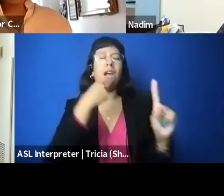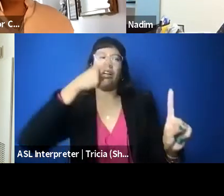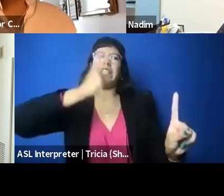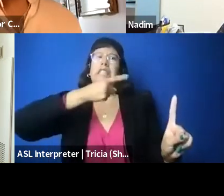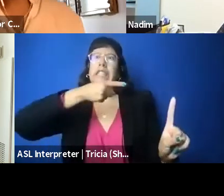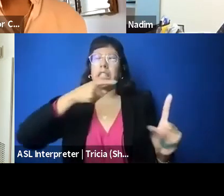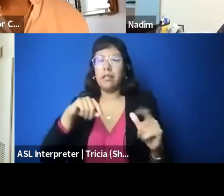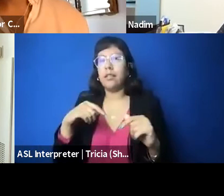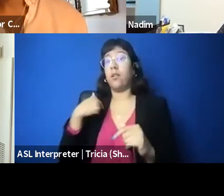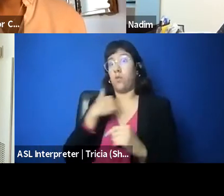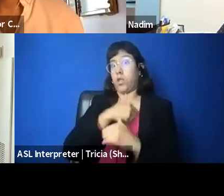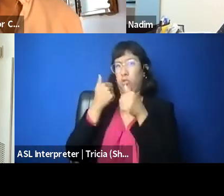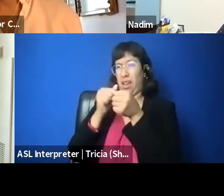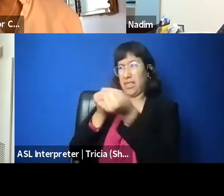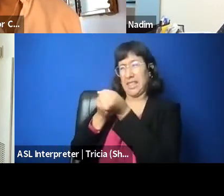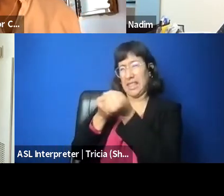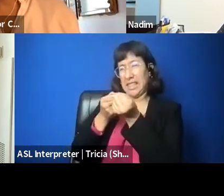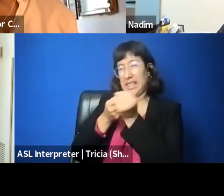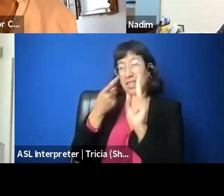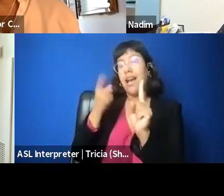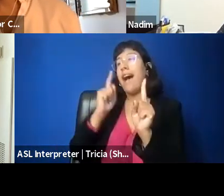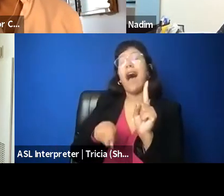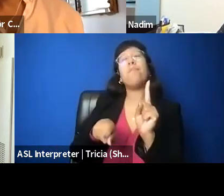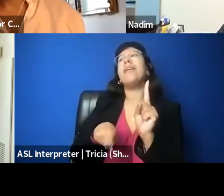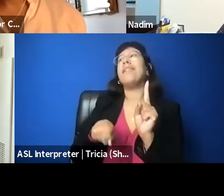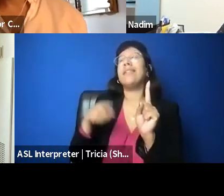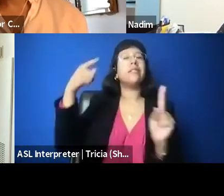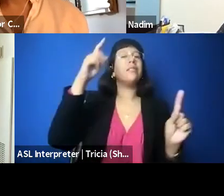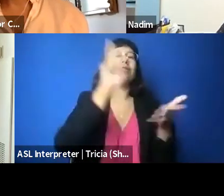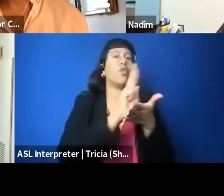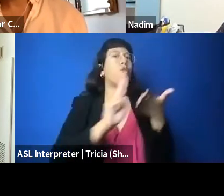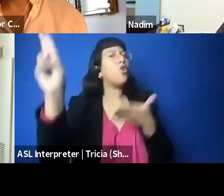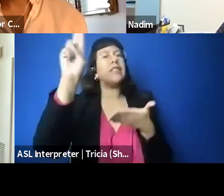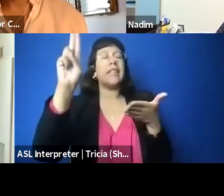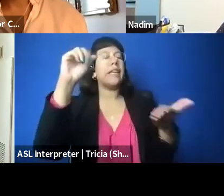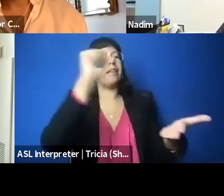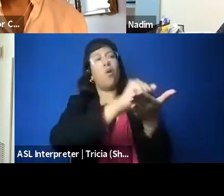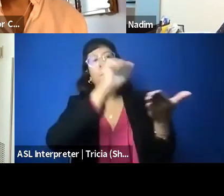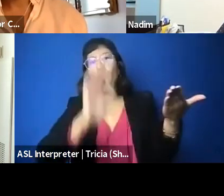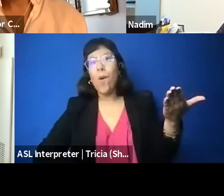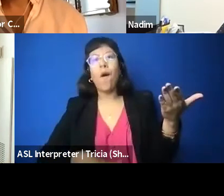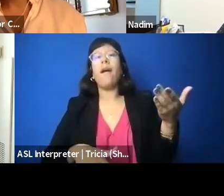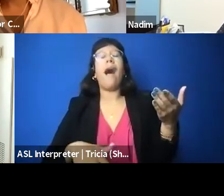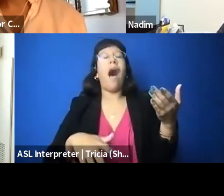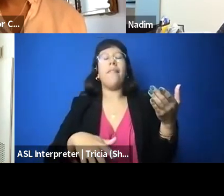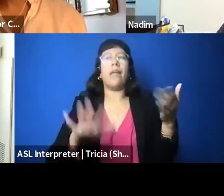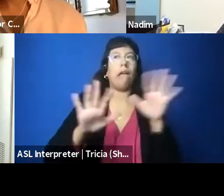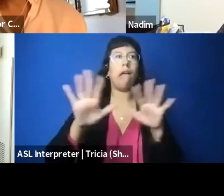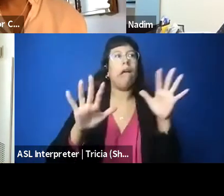He eventually got removed and he got put back, and this was, you know, during the COVID pandemic,